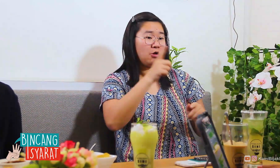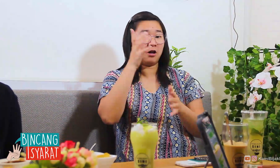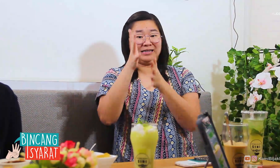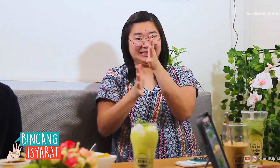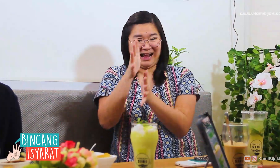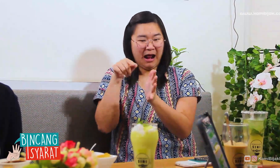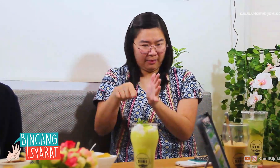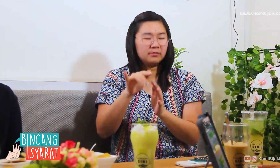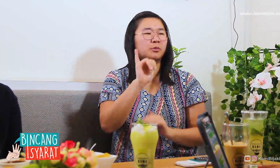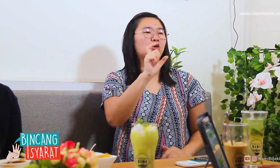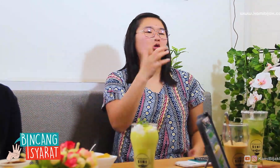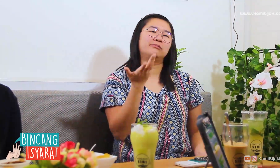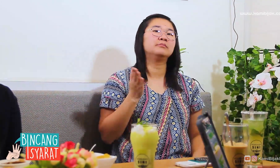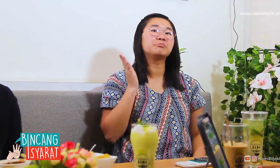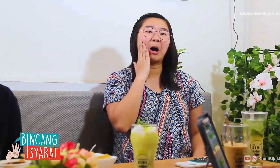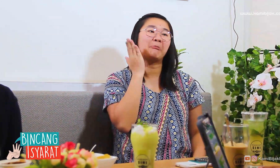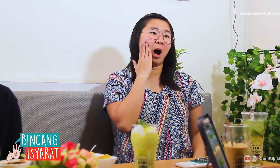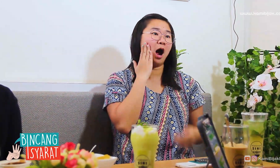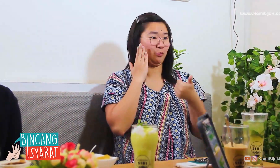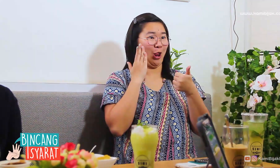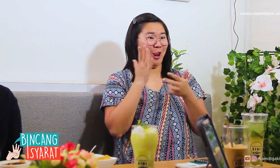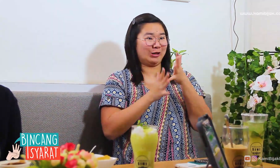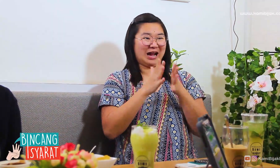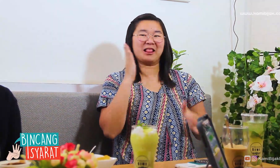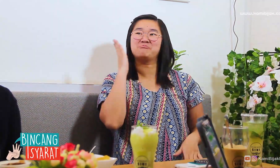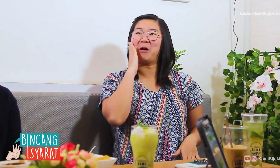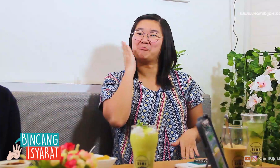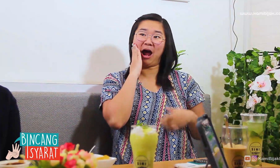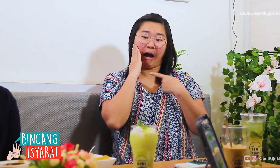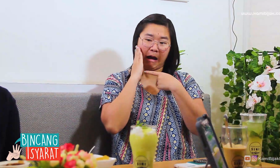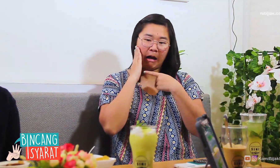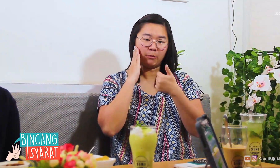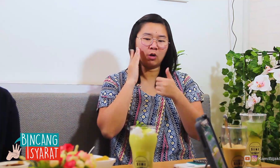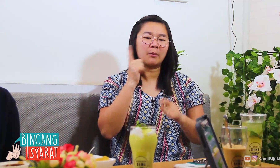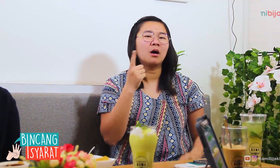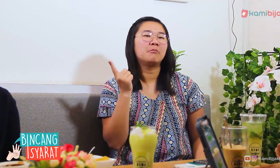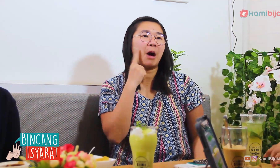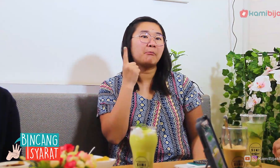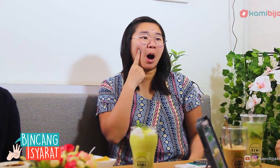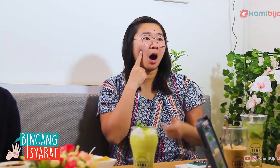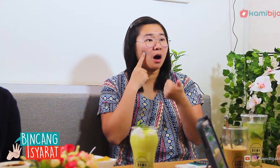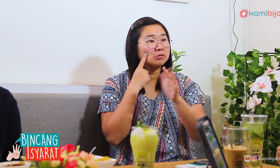In sign language, the phonology of MAMA sign languages like this.